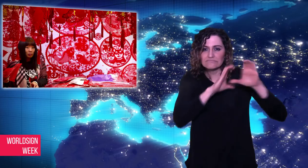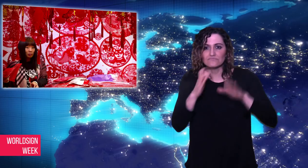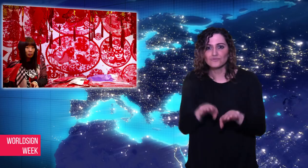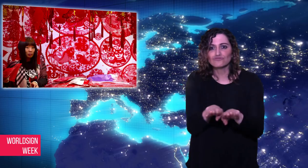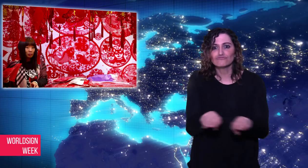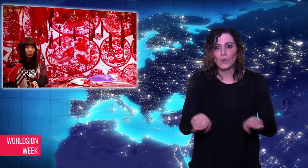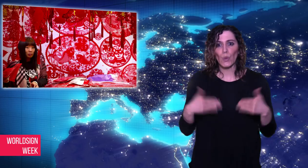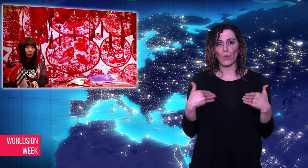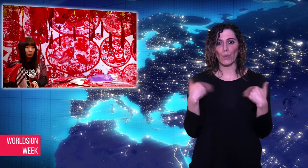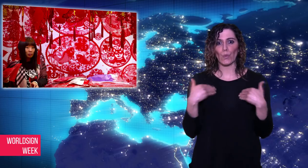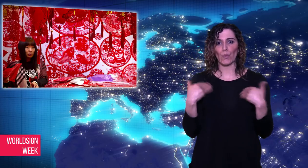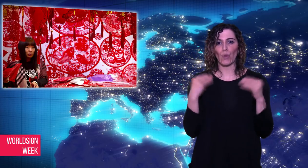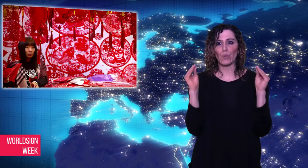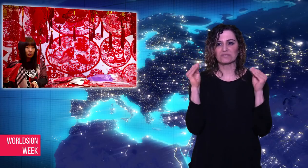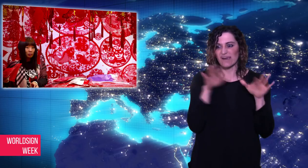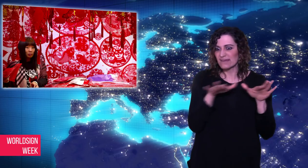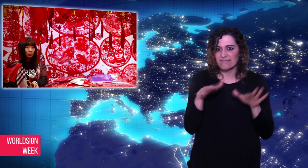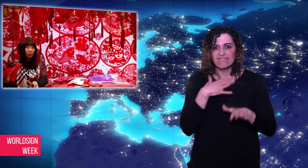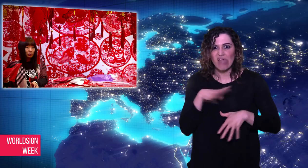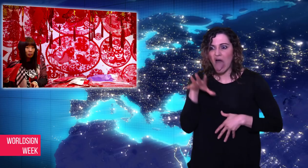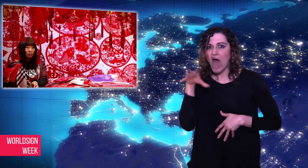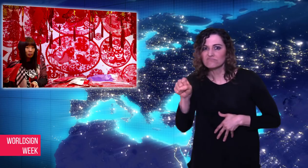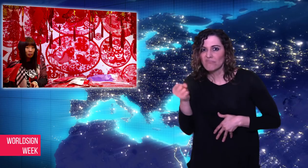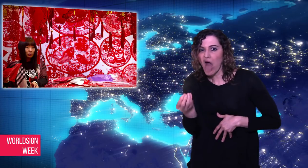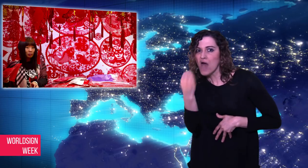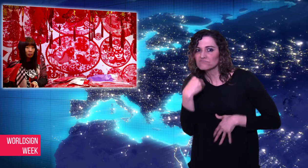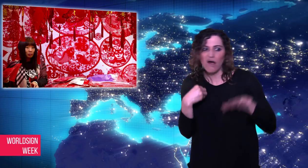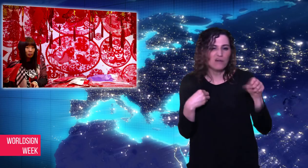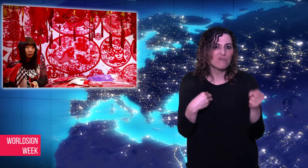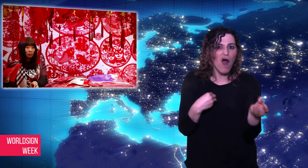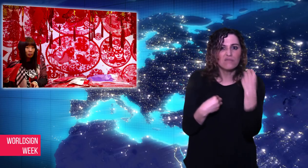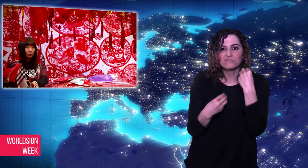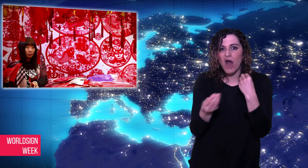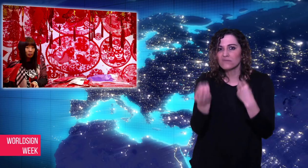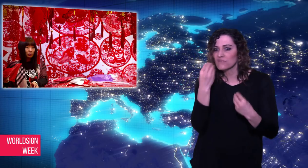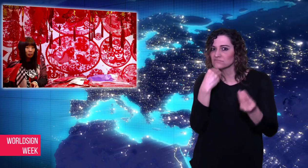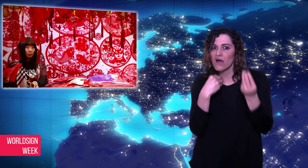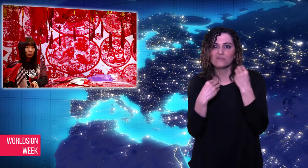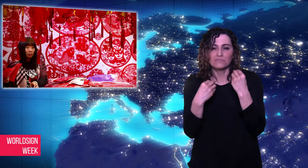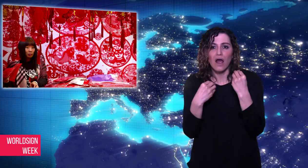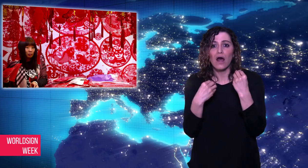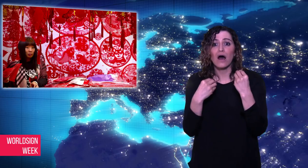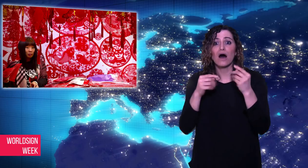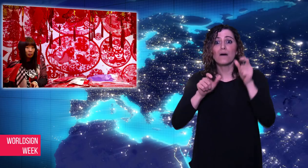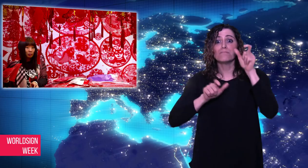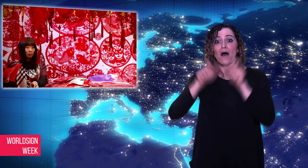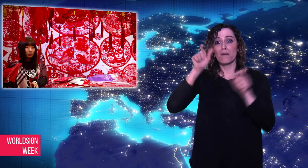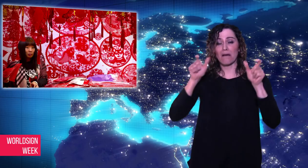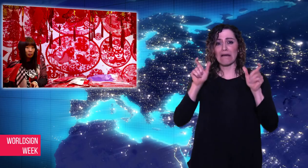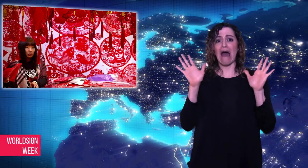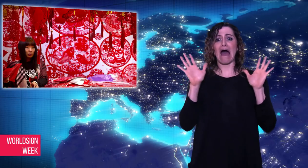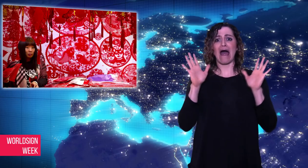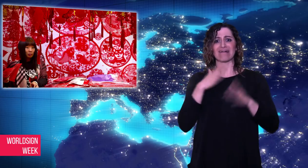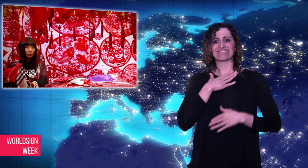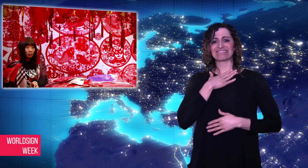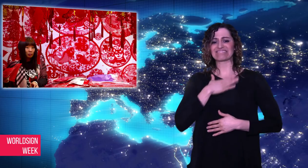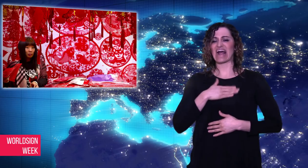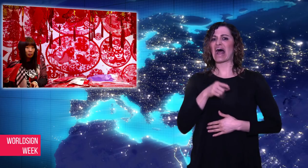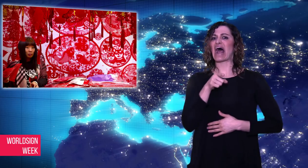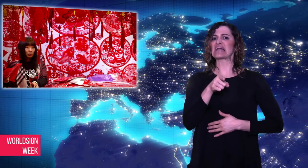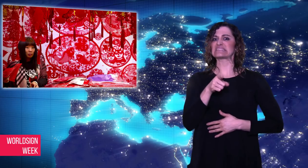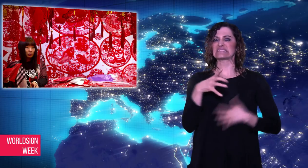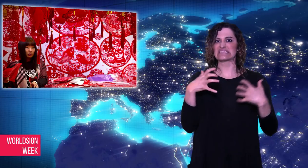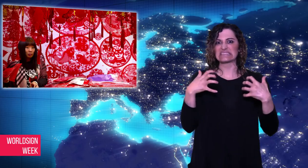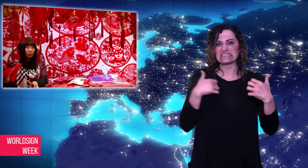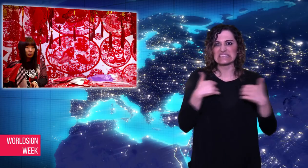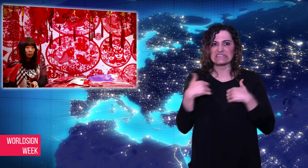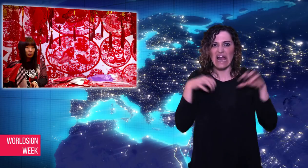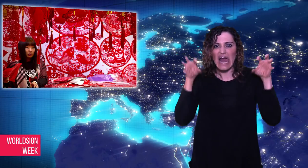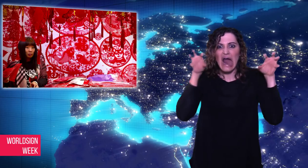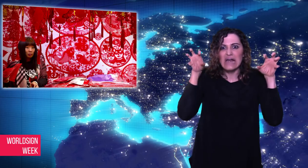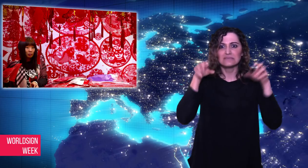end of the year, and people decided to